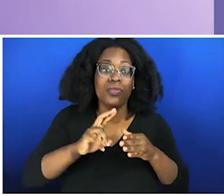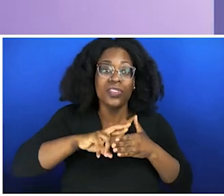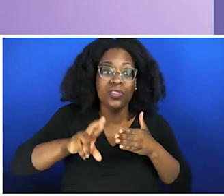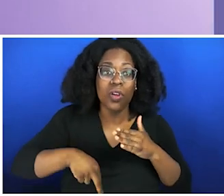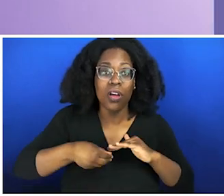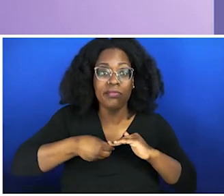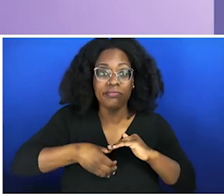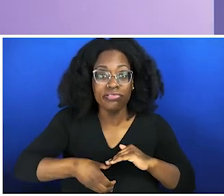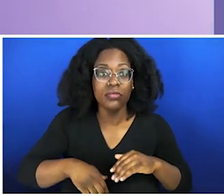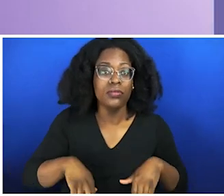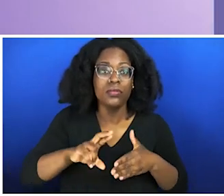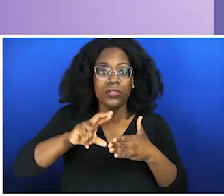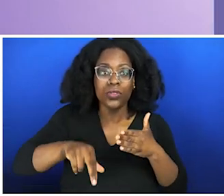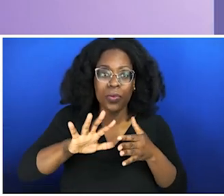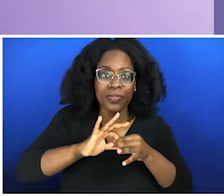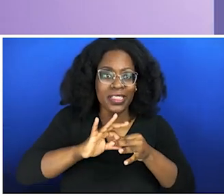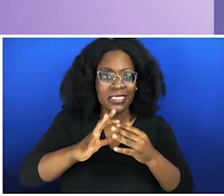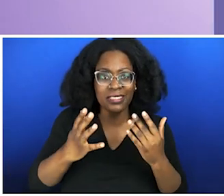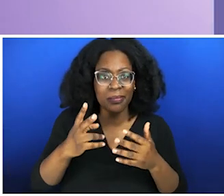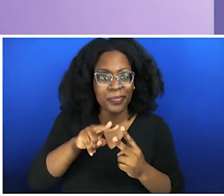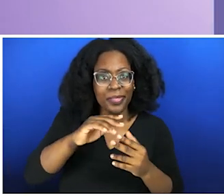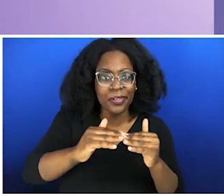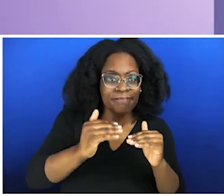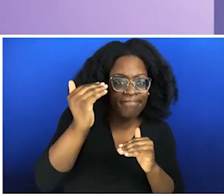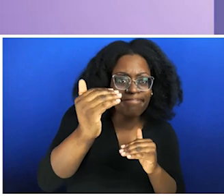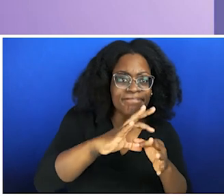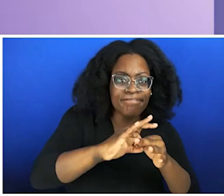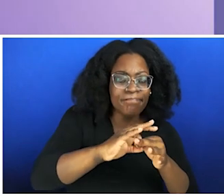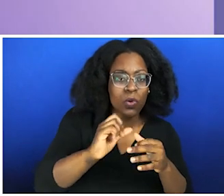that, because now you're dealing with a whole other can of worms. Fears of abandonment,